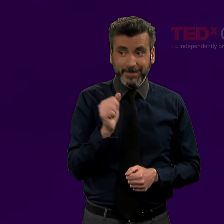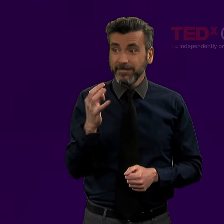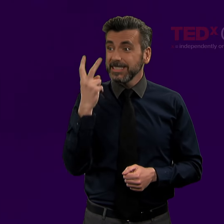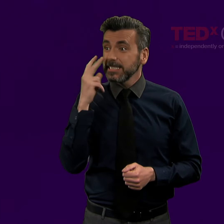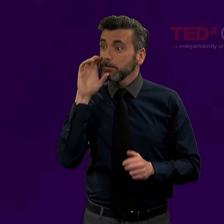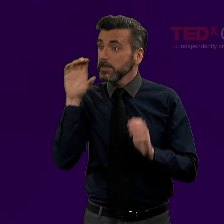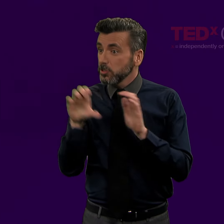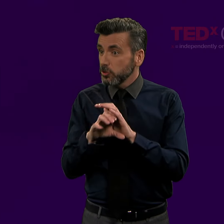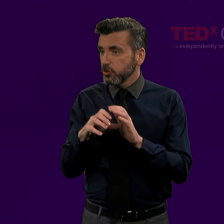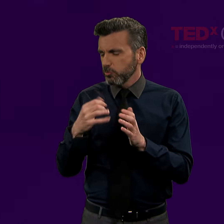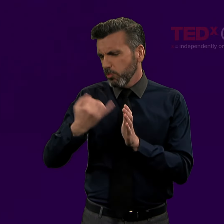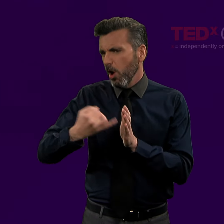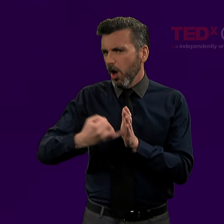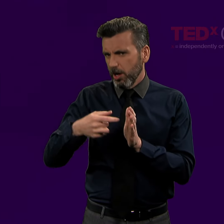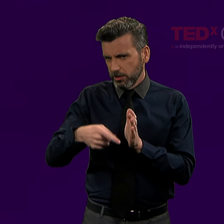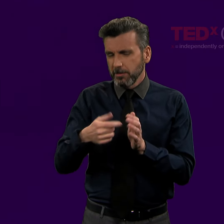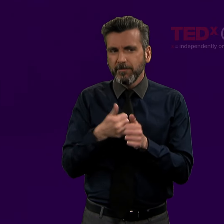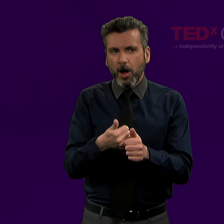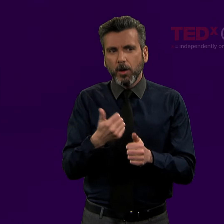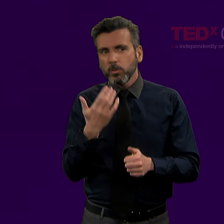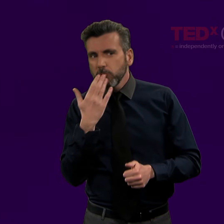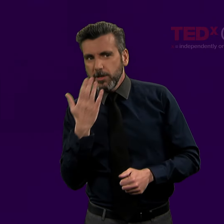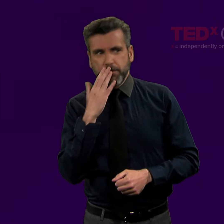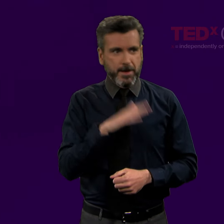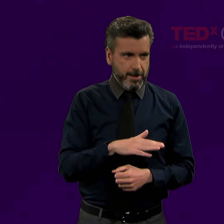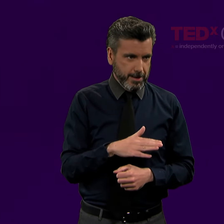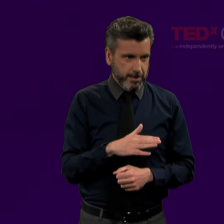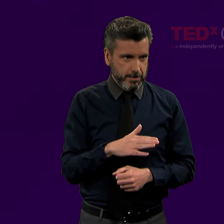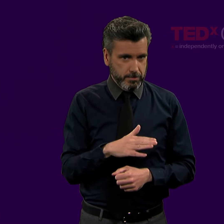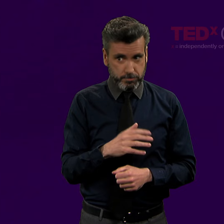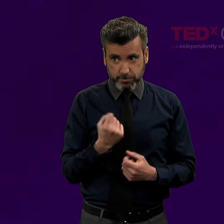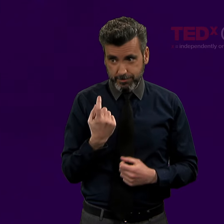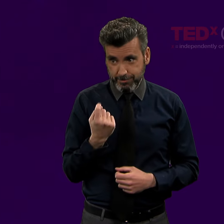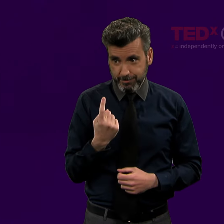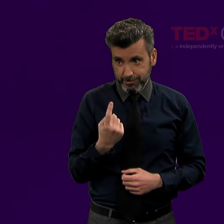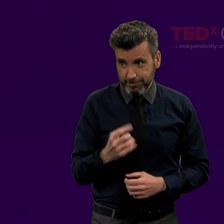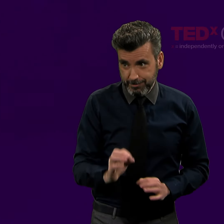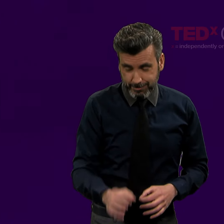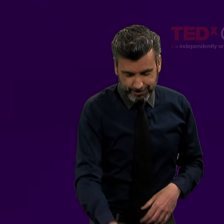you need to point to good or bad, and if it's framed, blue or yellow, deaf or hearing.